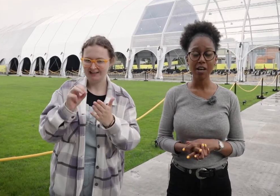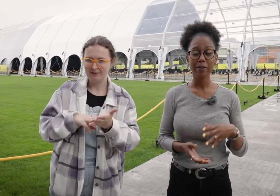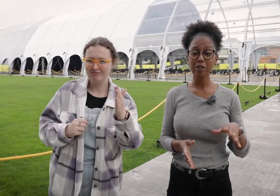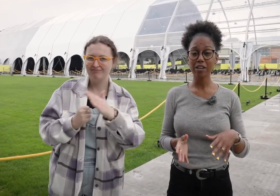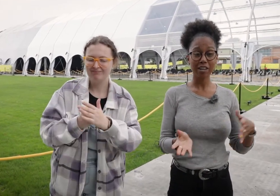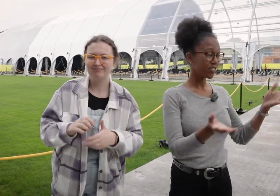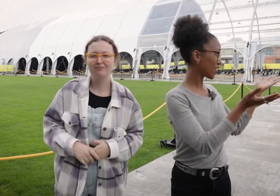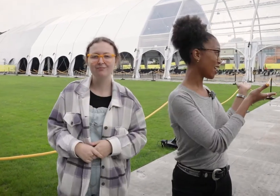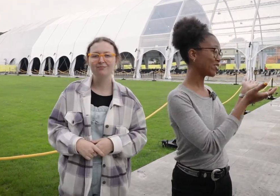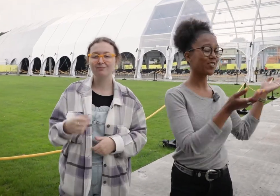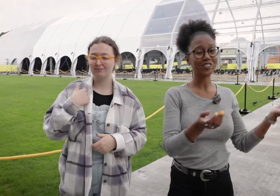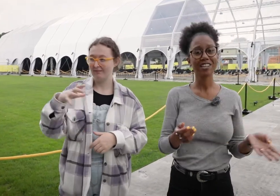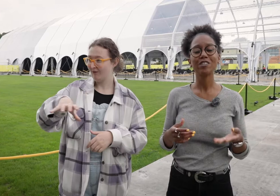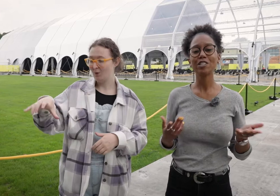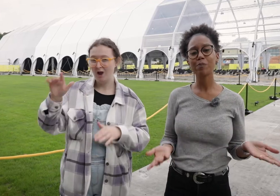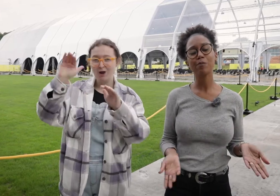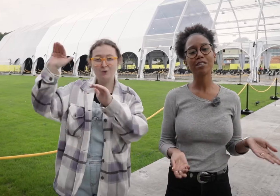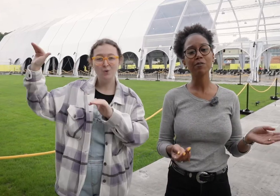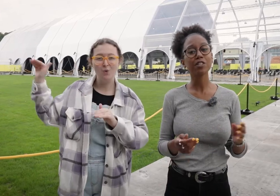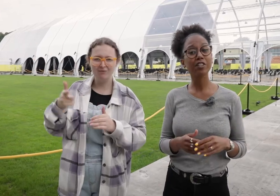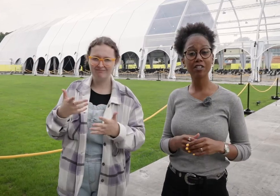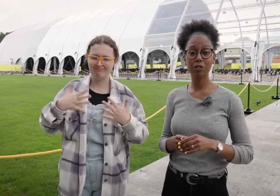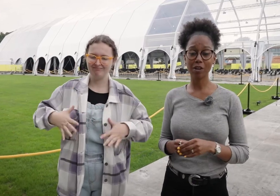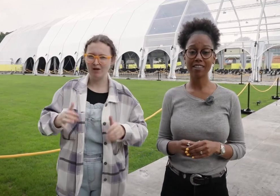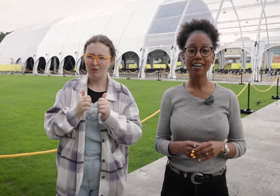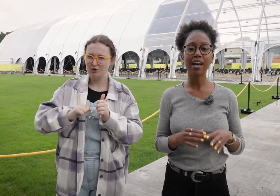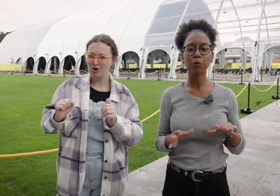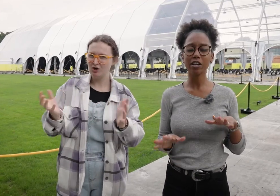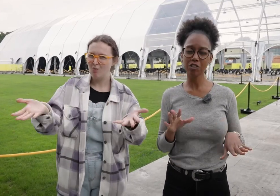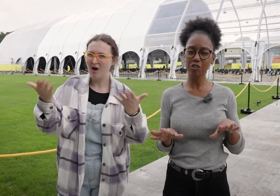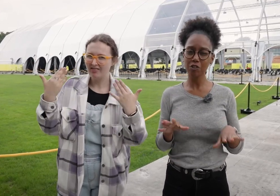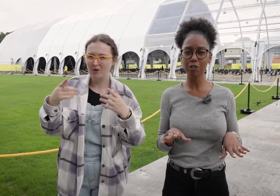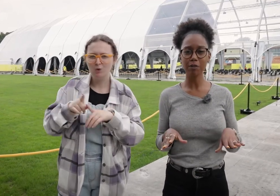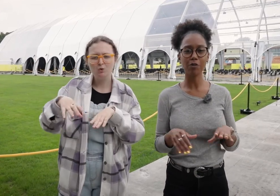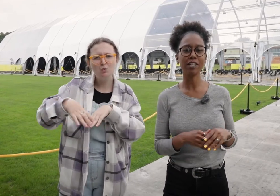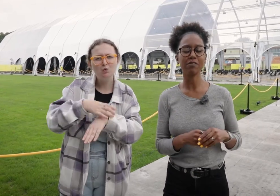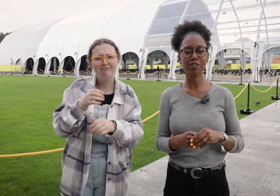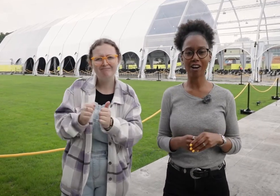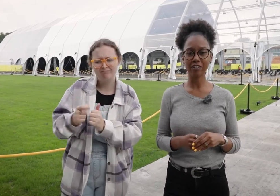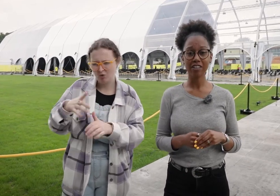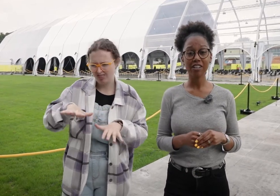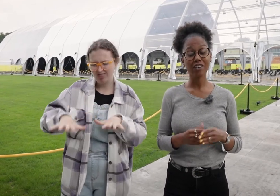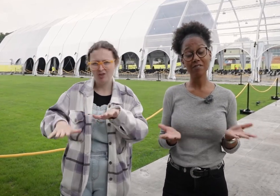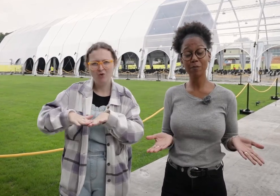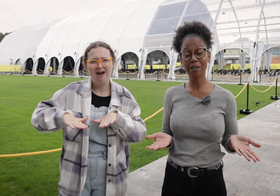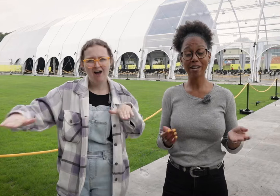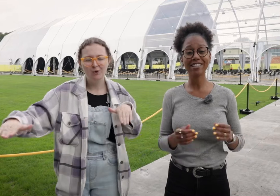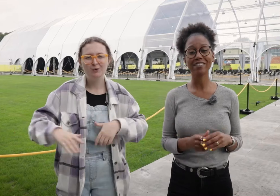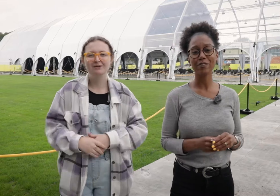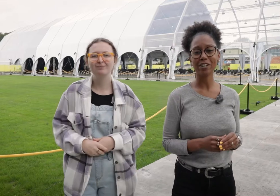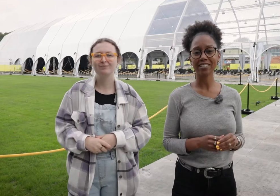As our venues are outdoors, dress appropriately for the Scottish weather and wear shoes suitable for uneven ground. You can even bring a blanket if you want!